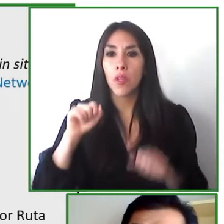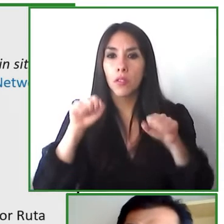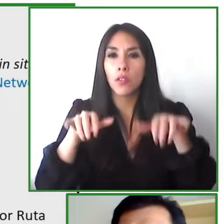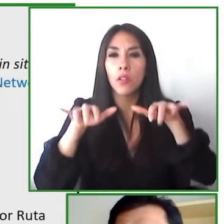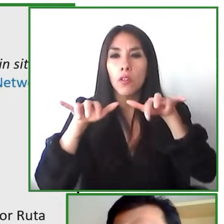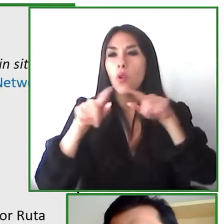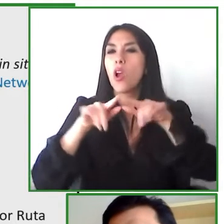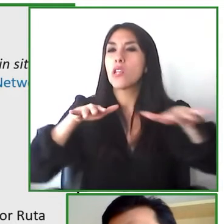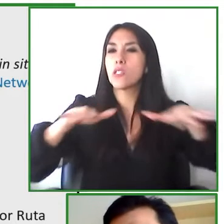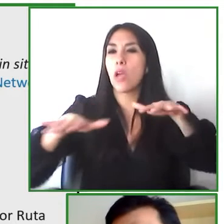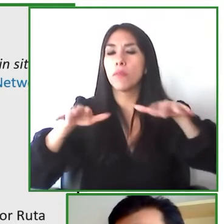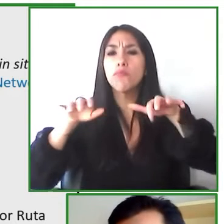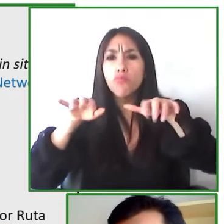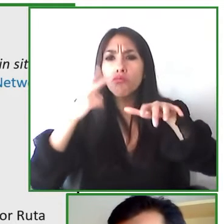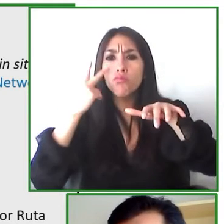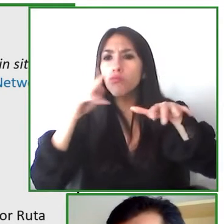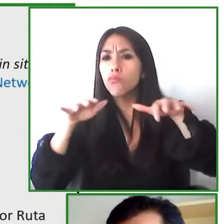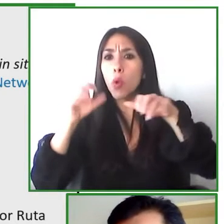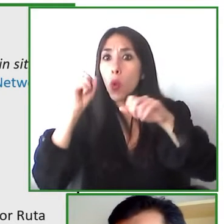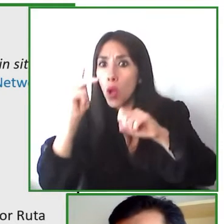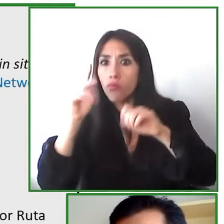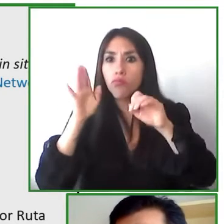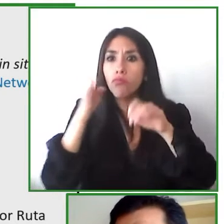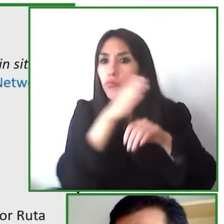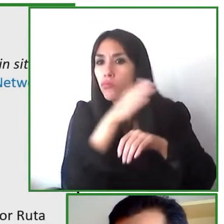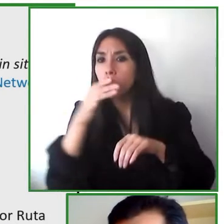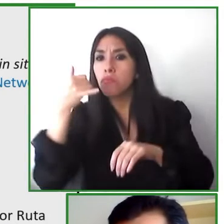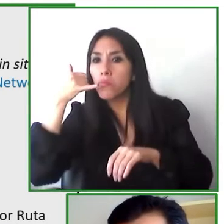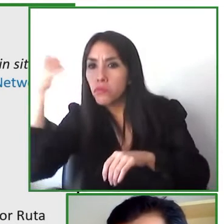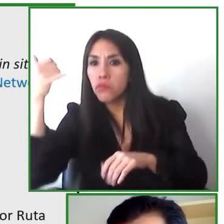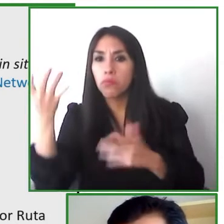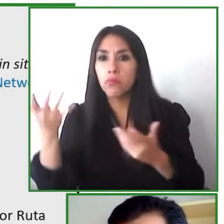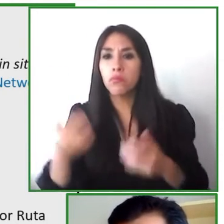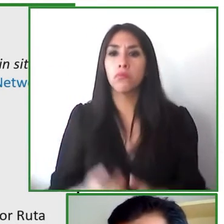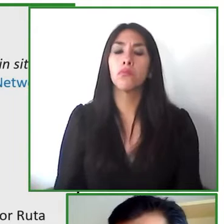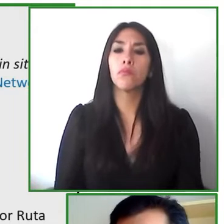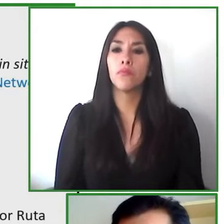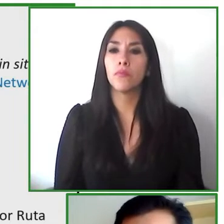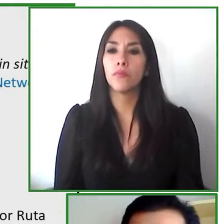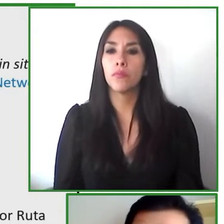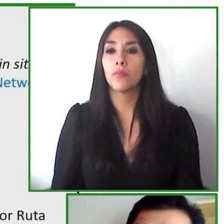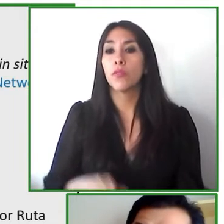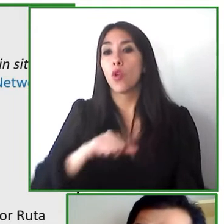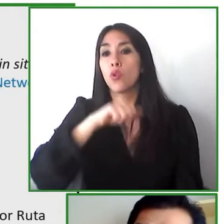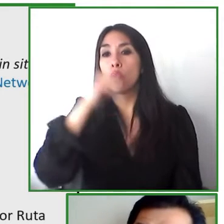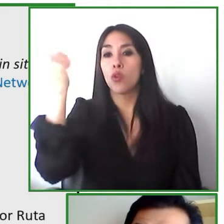that as we saw in the video we can provide a remote phone call to help